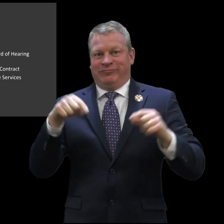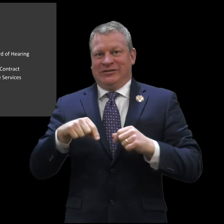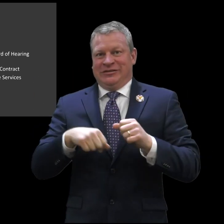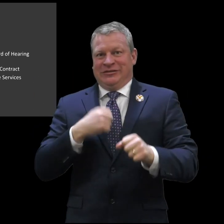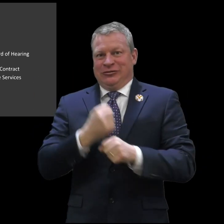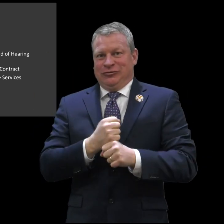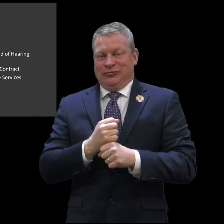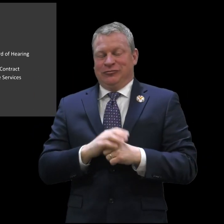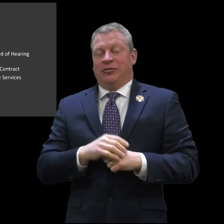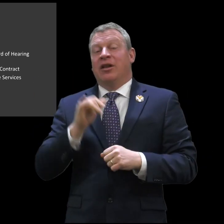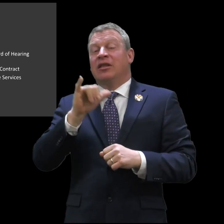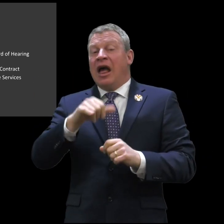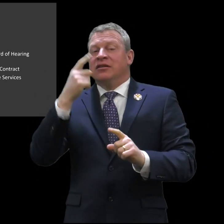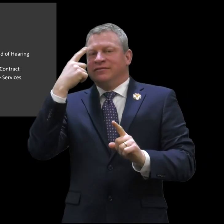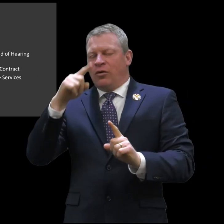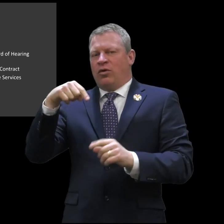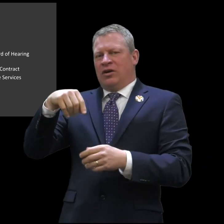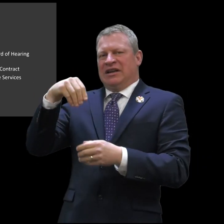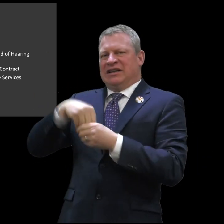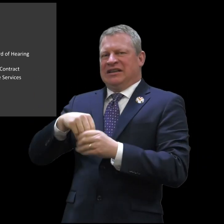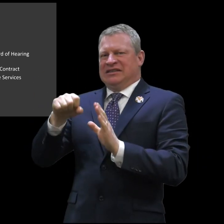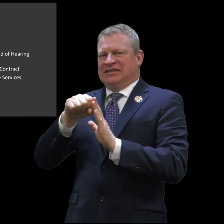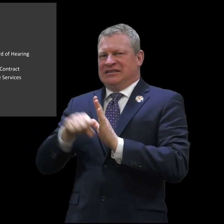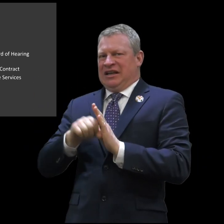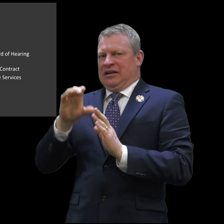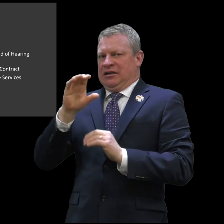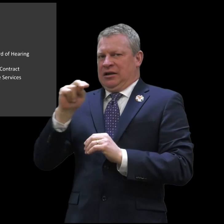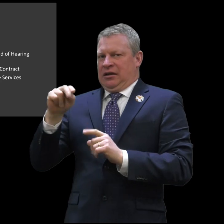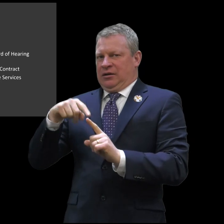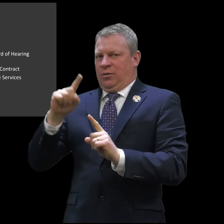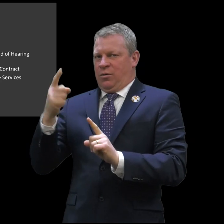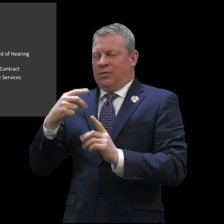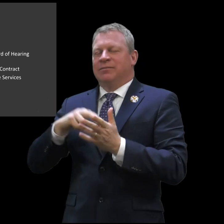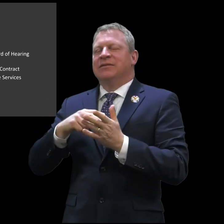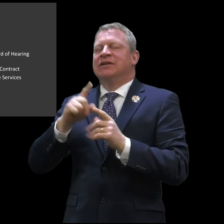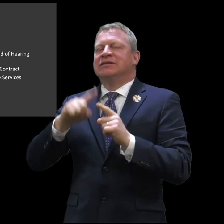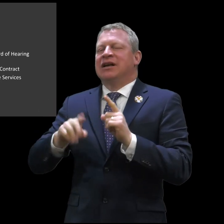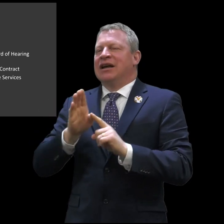and we're hopeful that progress will be made this year. The CDL licenses would